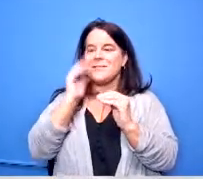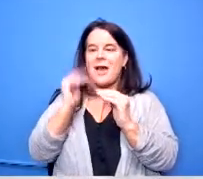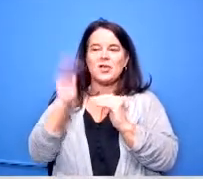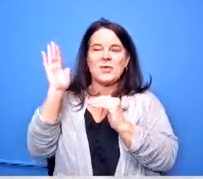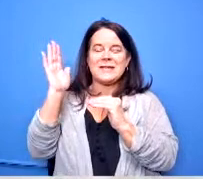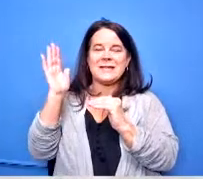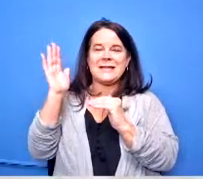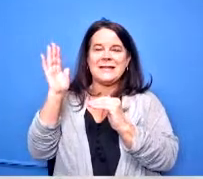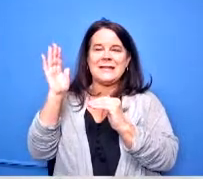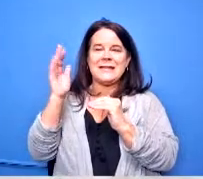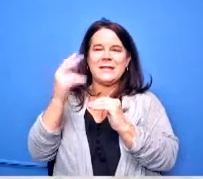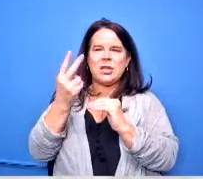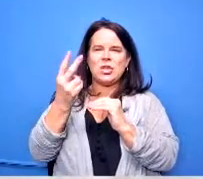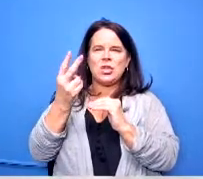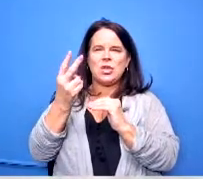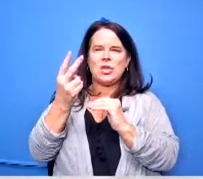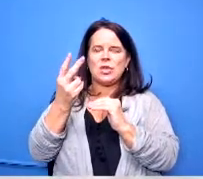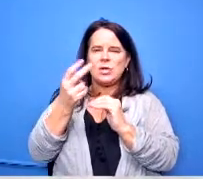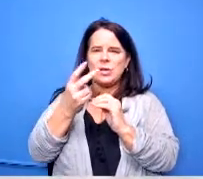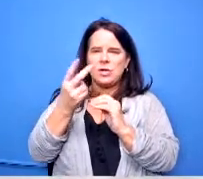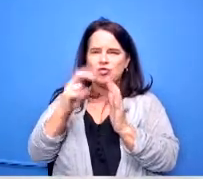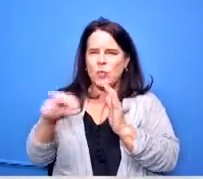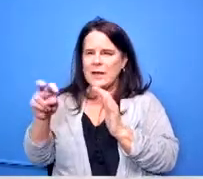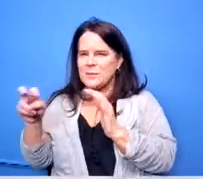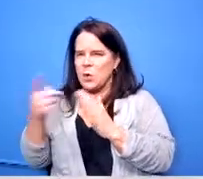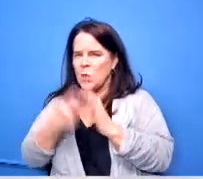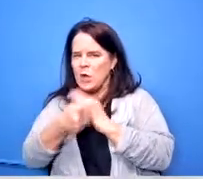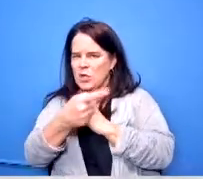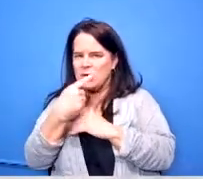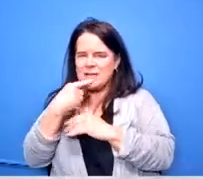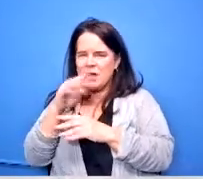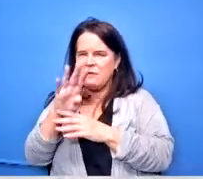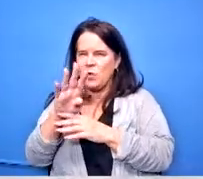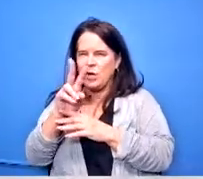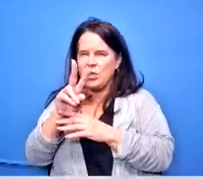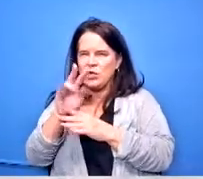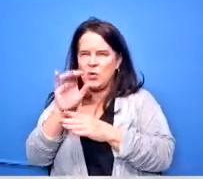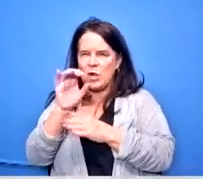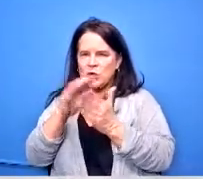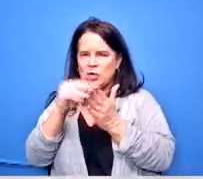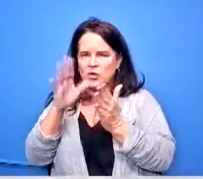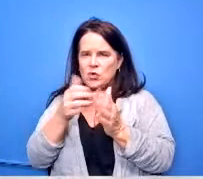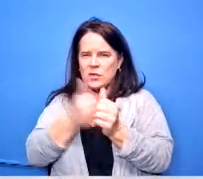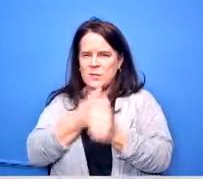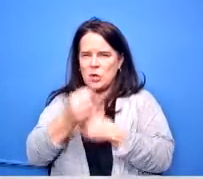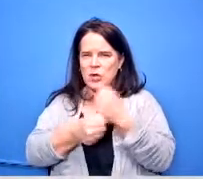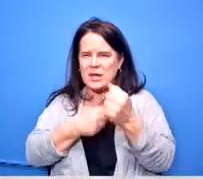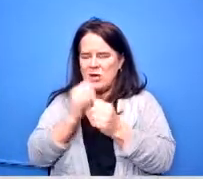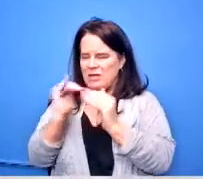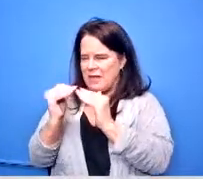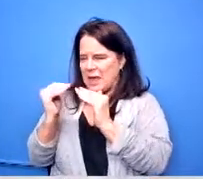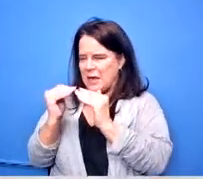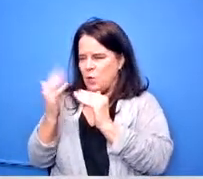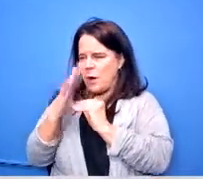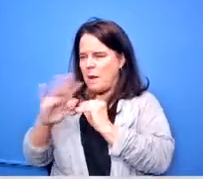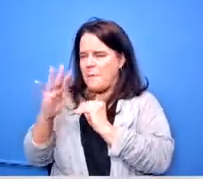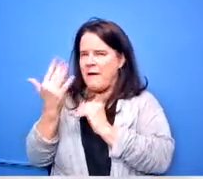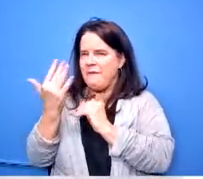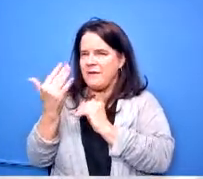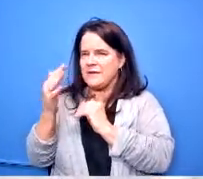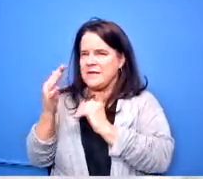transport what you said was what 4 200 students a year that basically equates to like 1500 1500